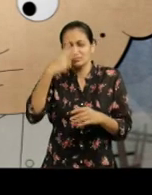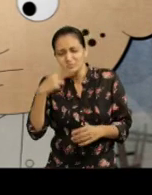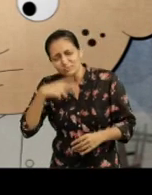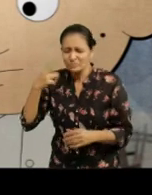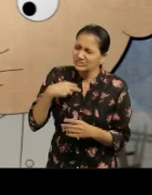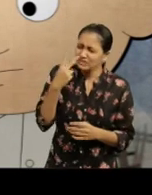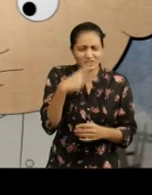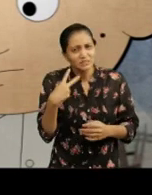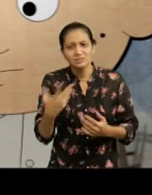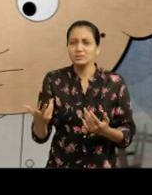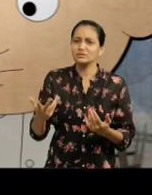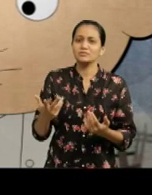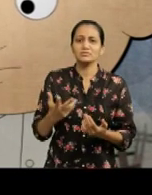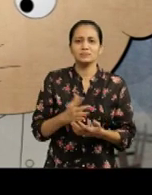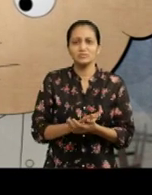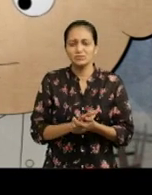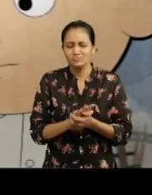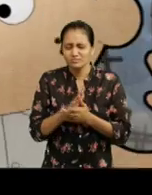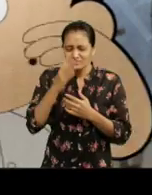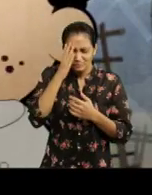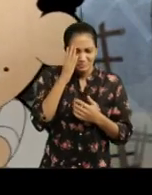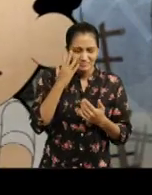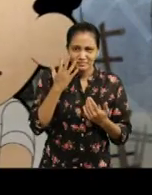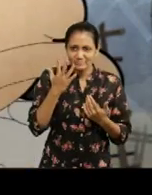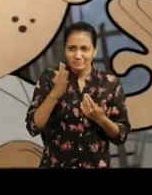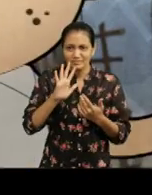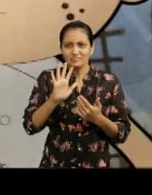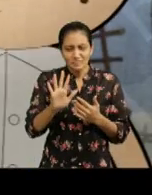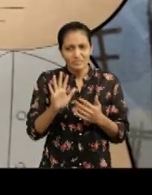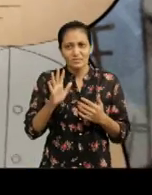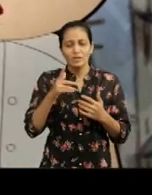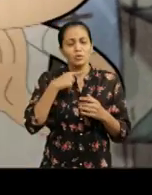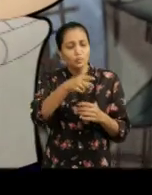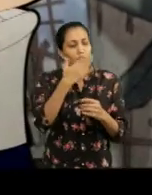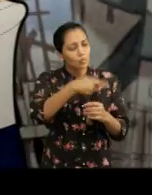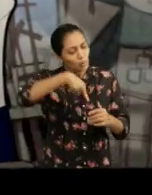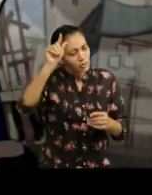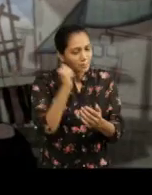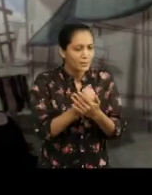(crying) "waaaaa!" You should be in school.